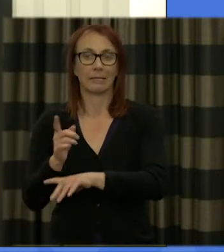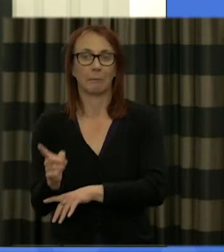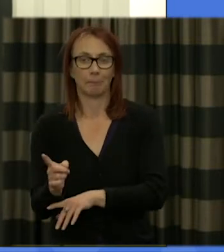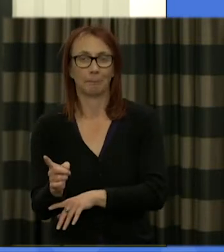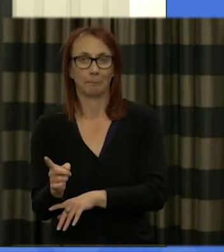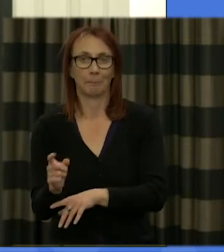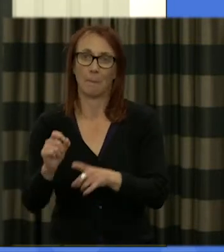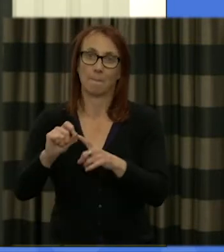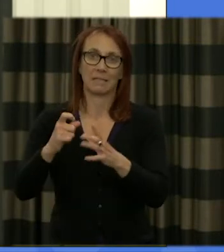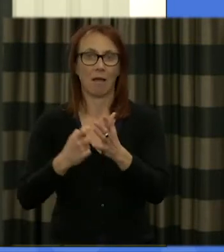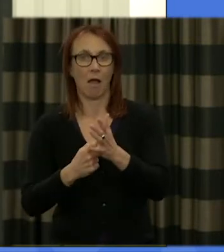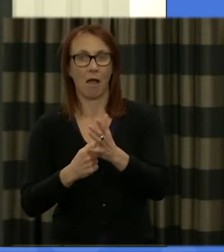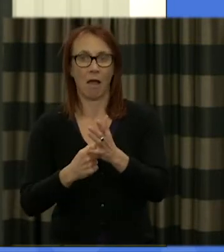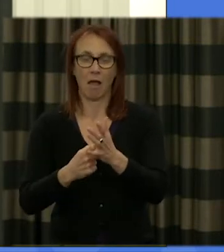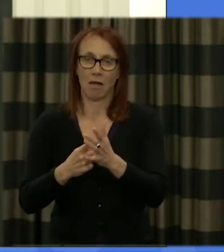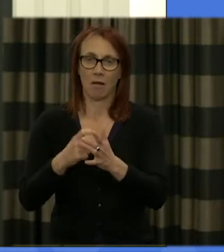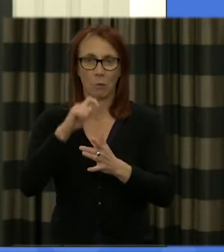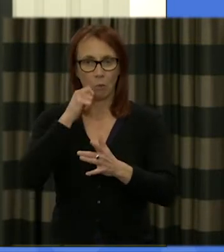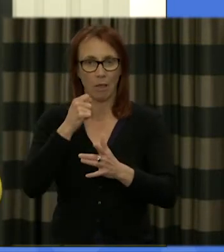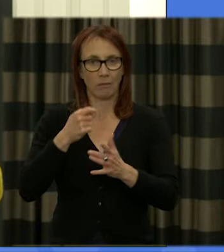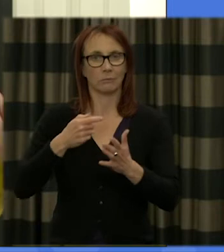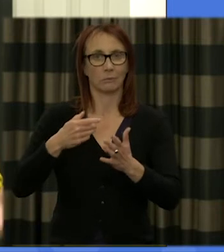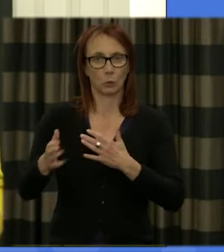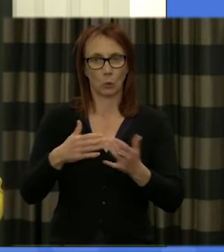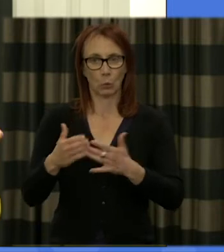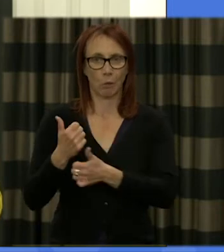agency who are working with us will be on hand to kind of support you through